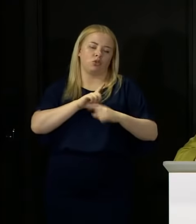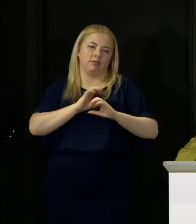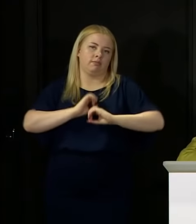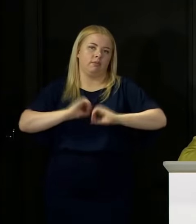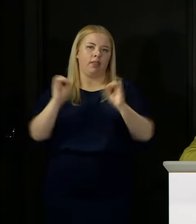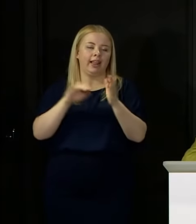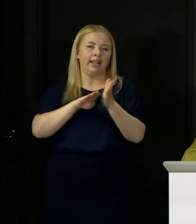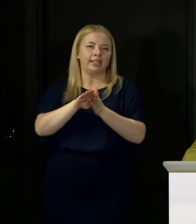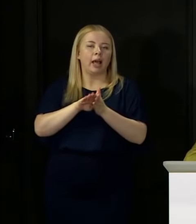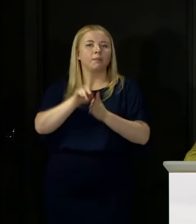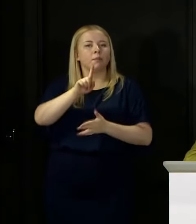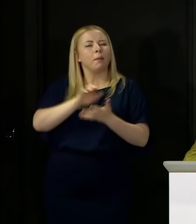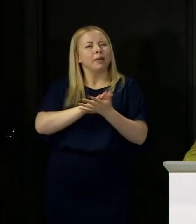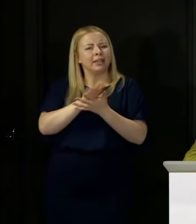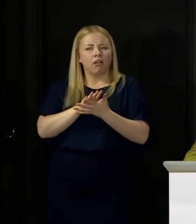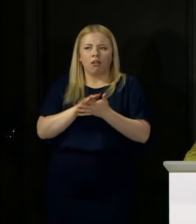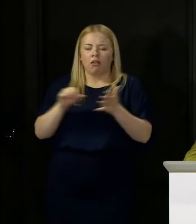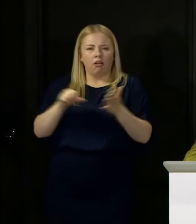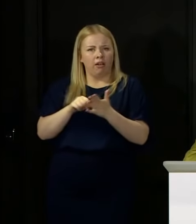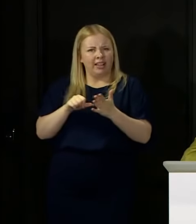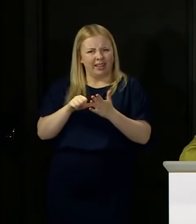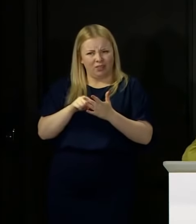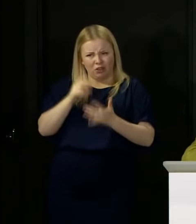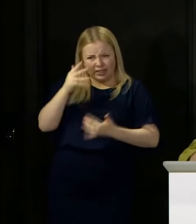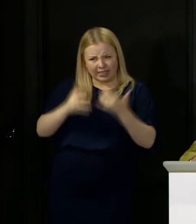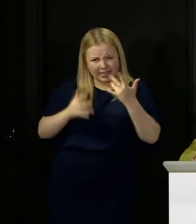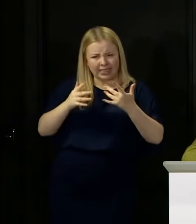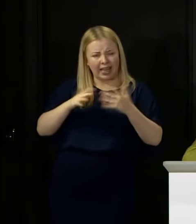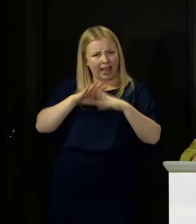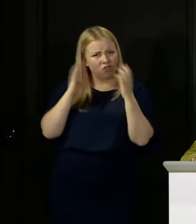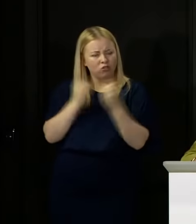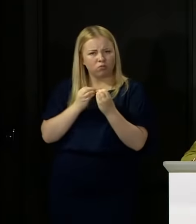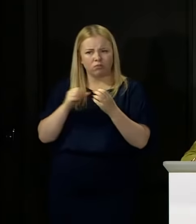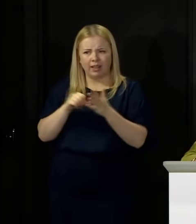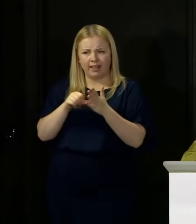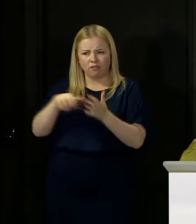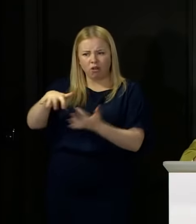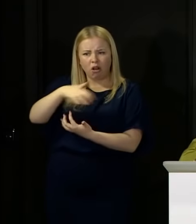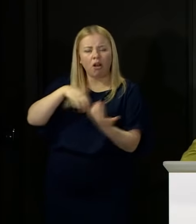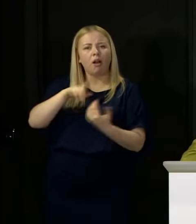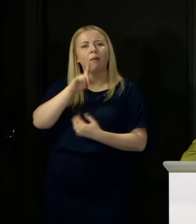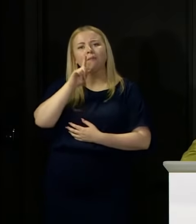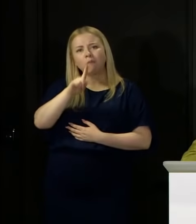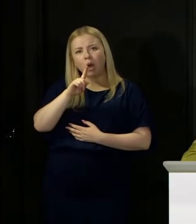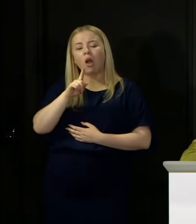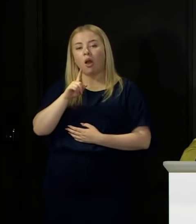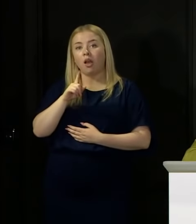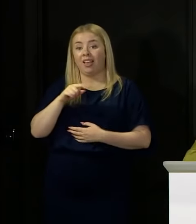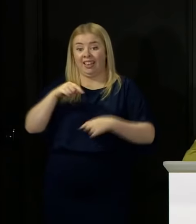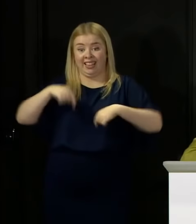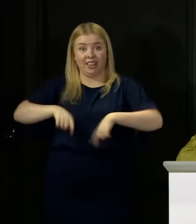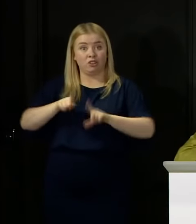So this is really difficult, but overall that moderation, I think, is necessary to make